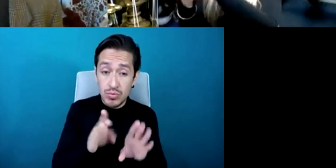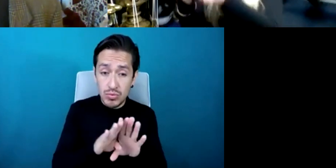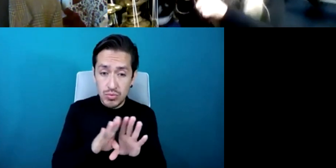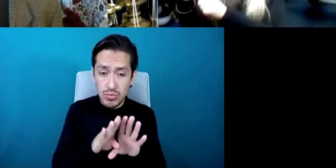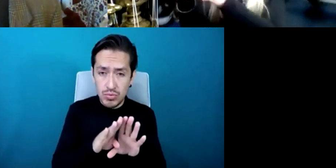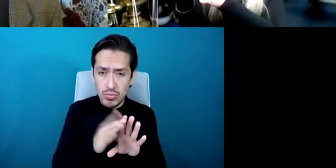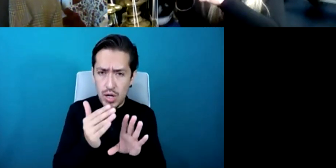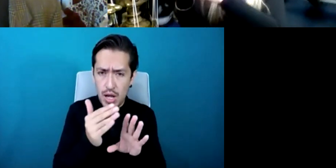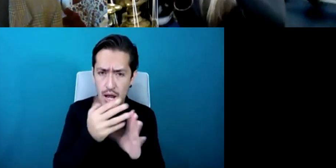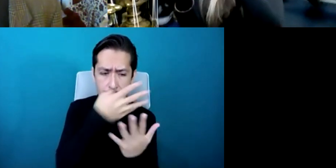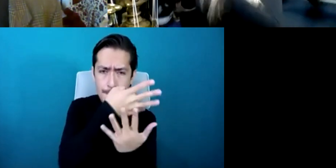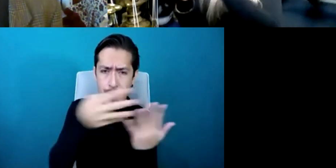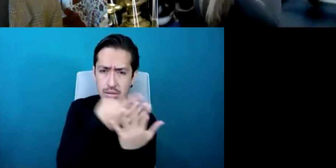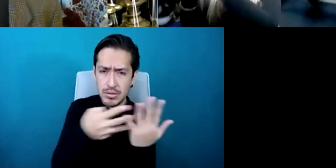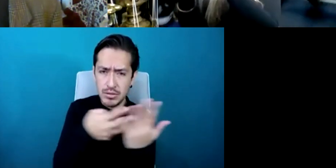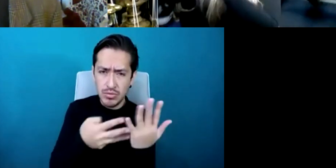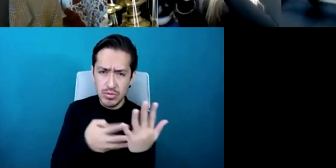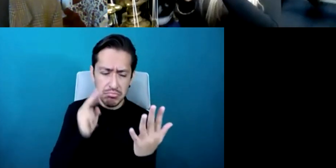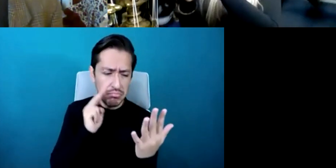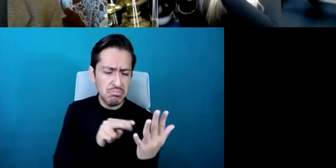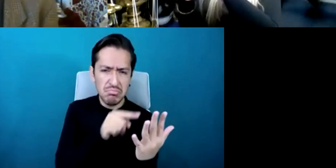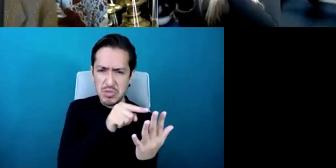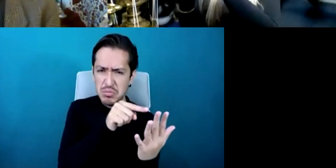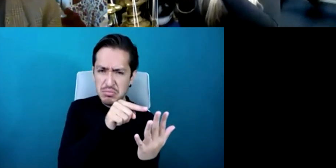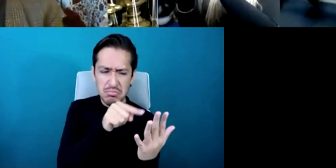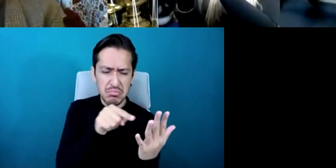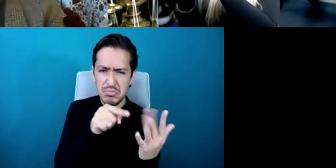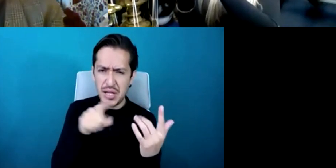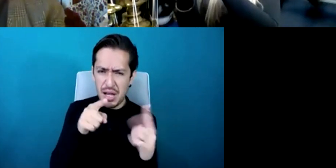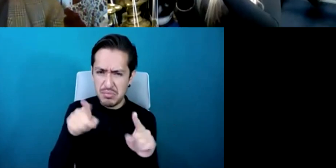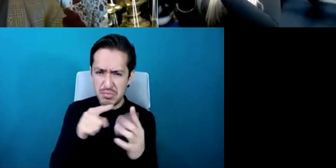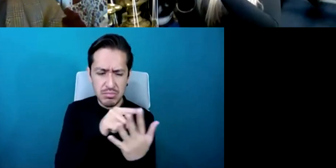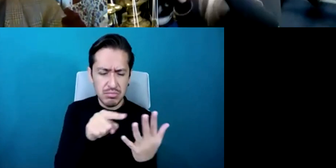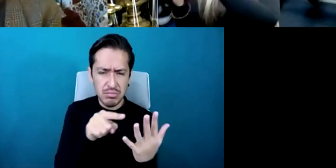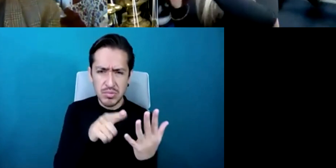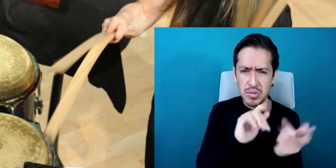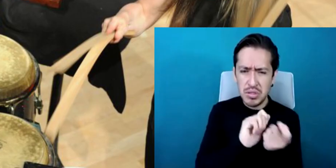looking at that page translating what's on that page adhering to the rules but then taking that